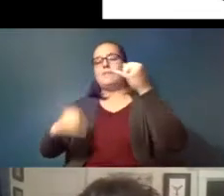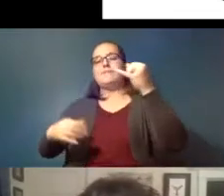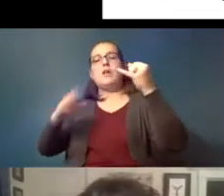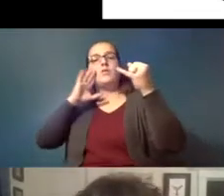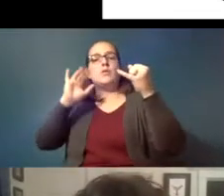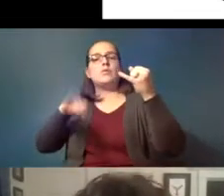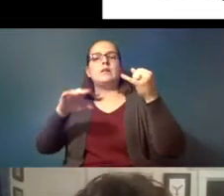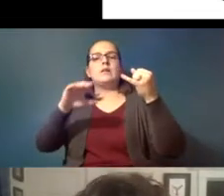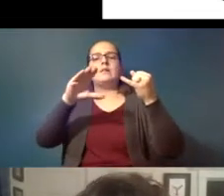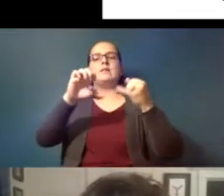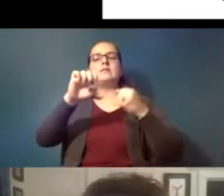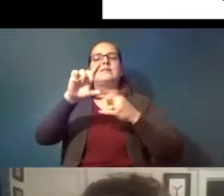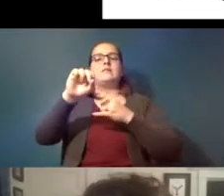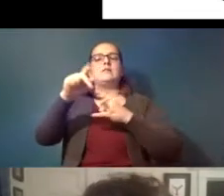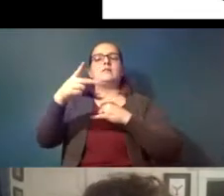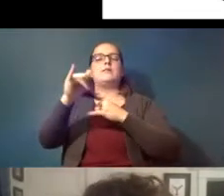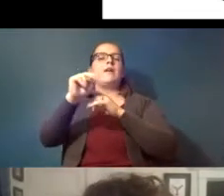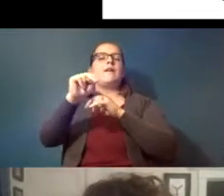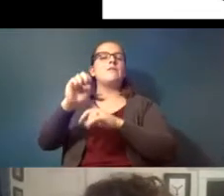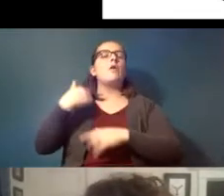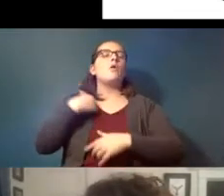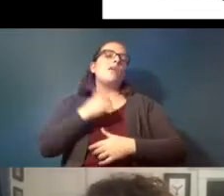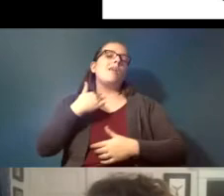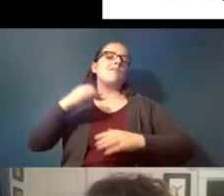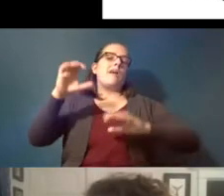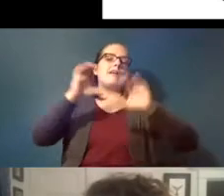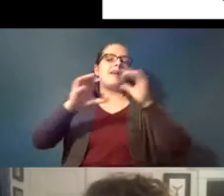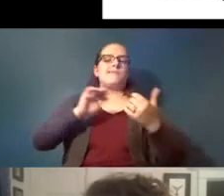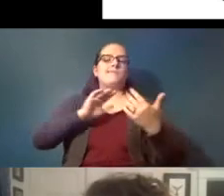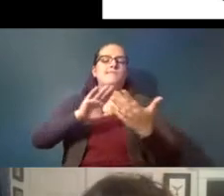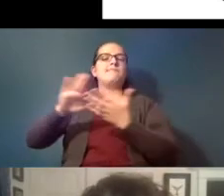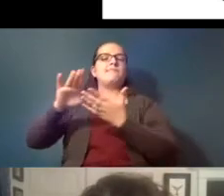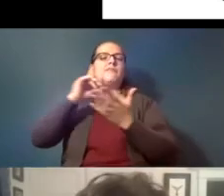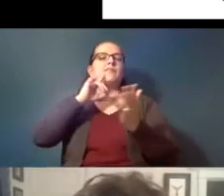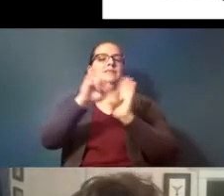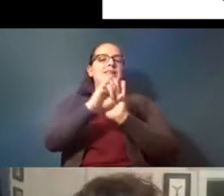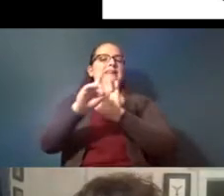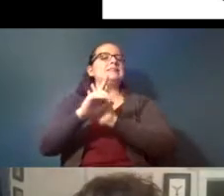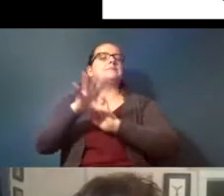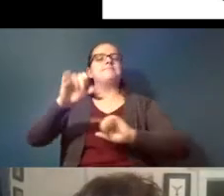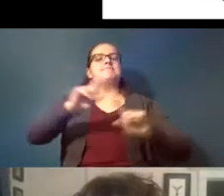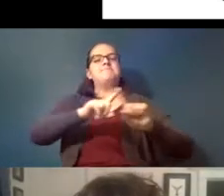cellophane so we have chemical methods that we use to to id these different these different items and